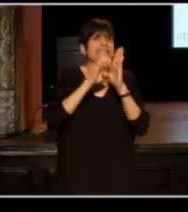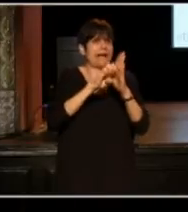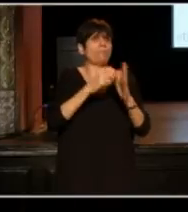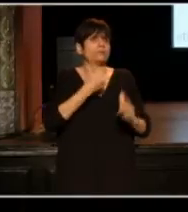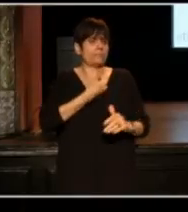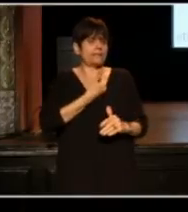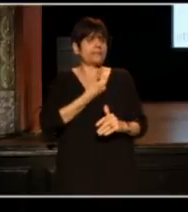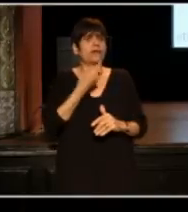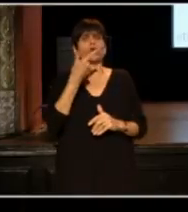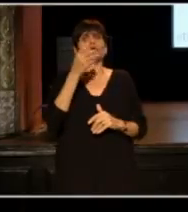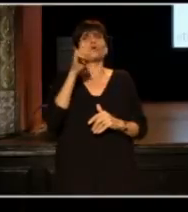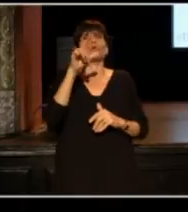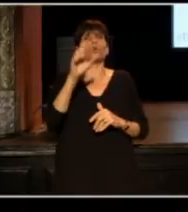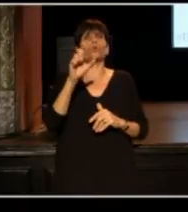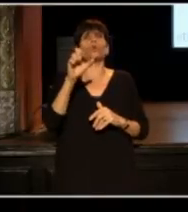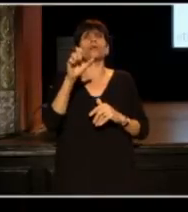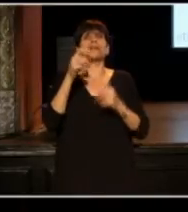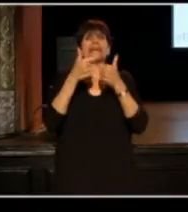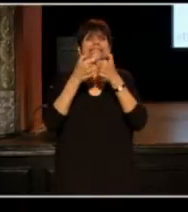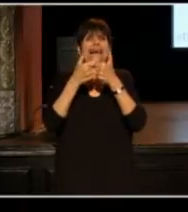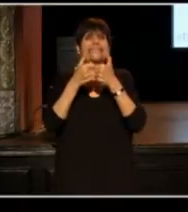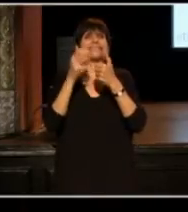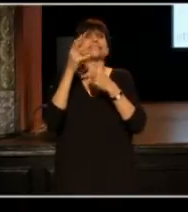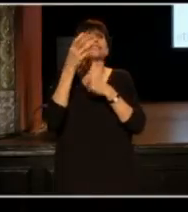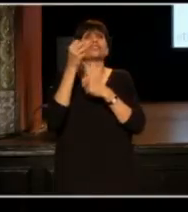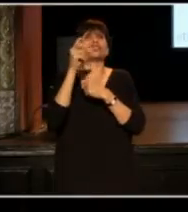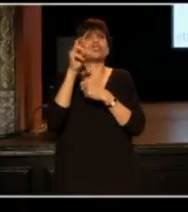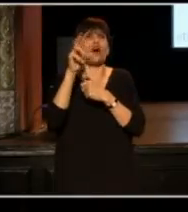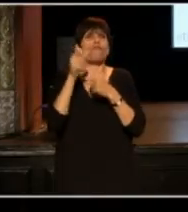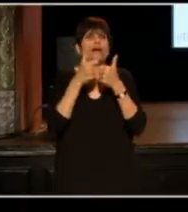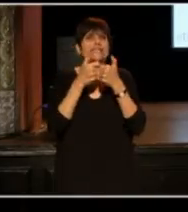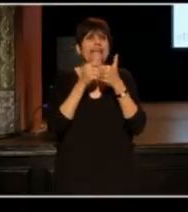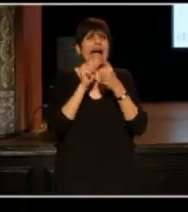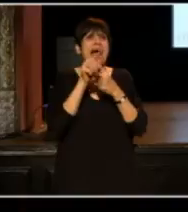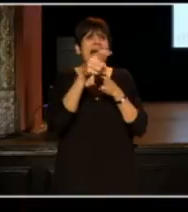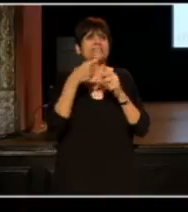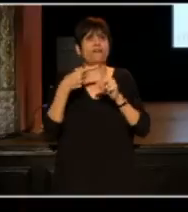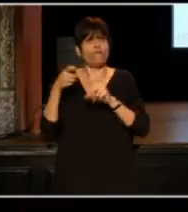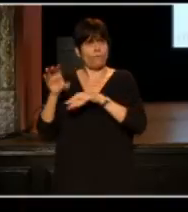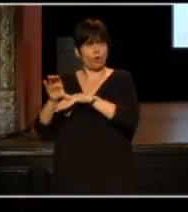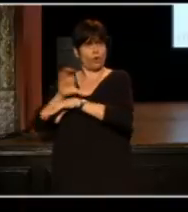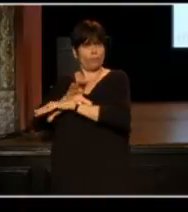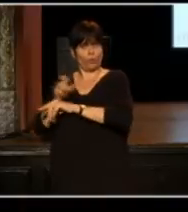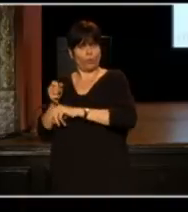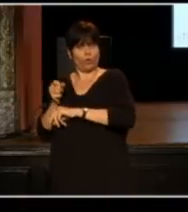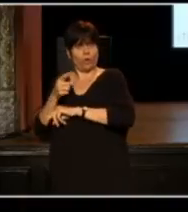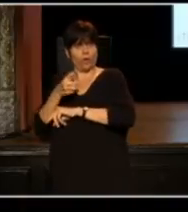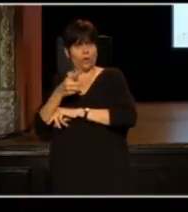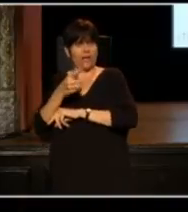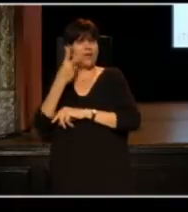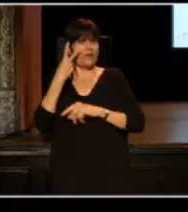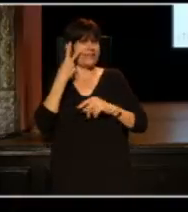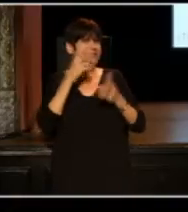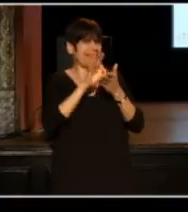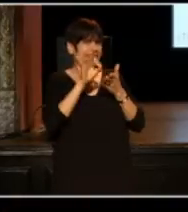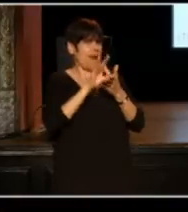This is Google texting software, like you are sending a text message from your computer, and you can see from the numbers counting down